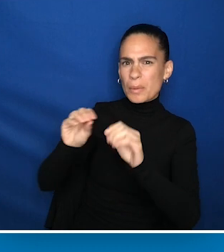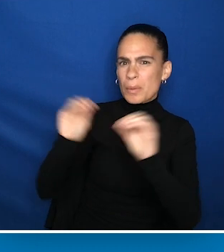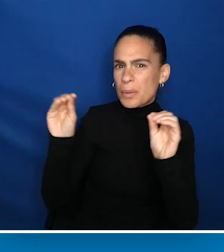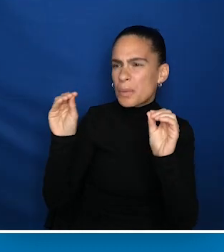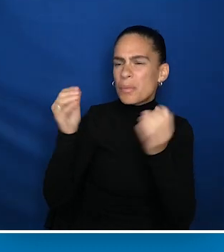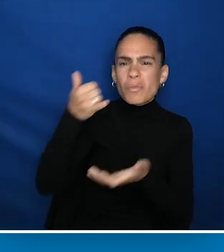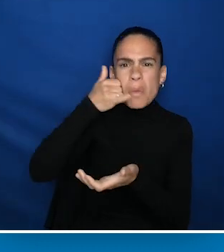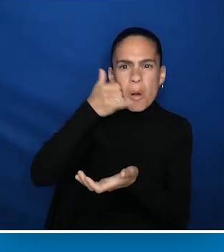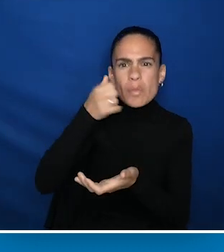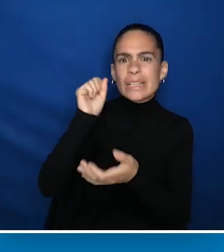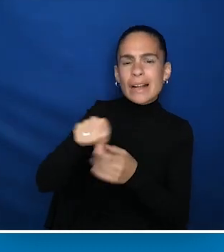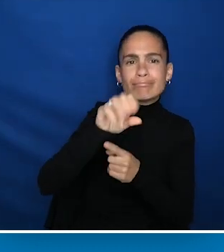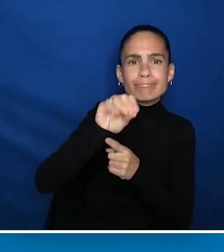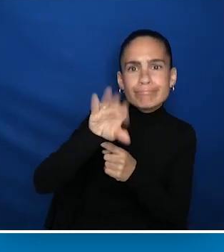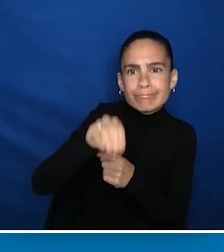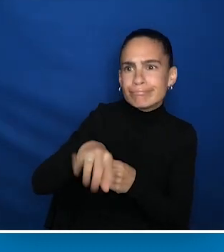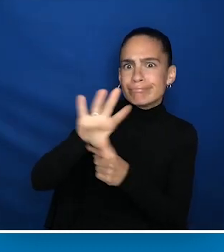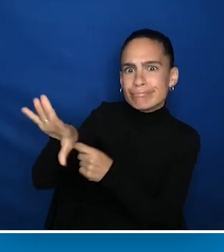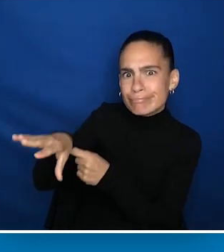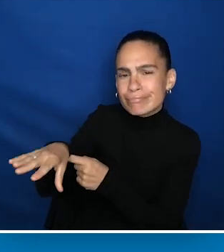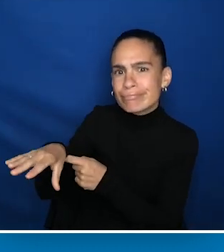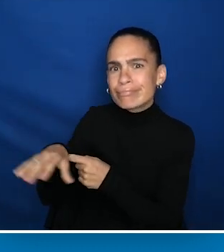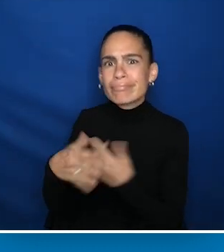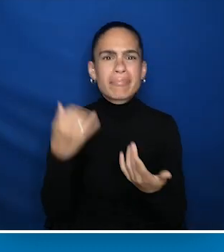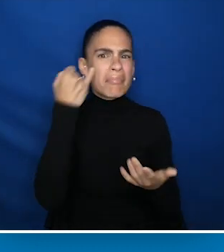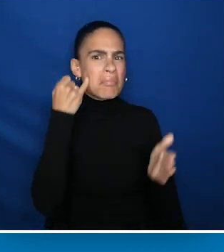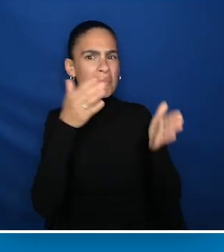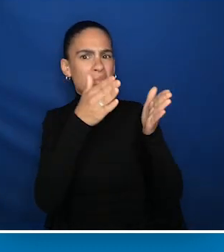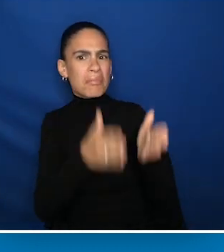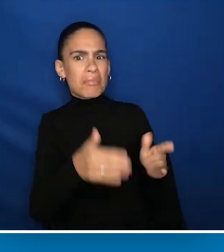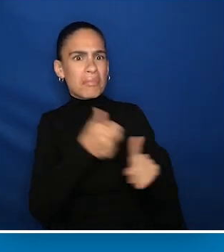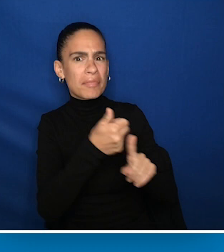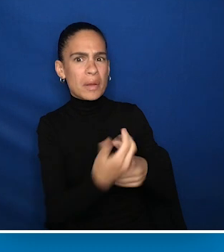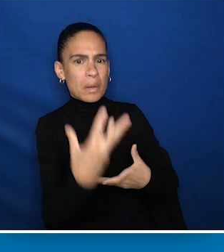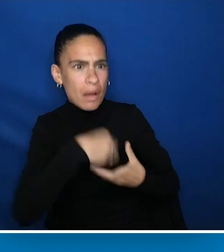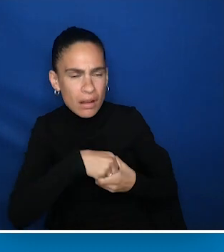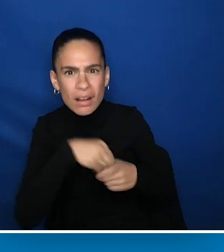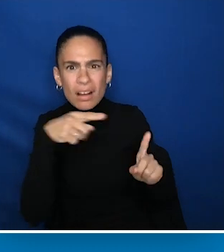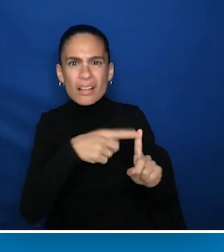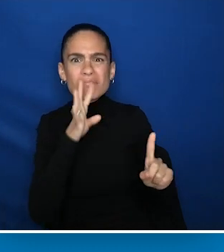record where he is going and take pictures? How will my autistic friend who speaks Spanish be included in this work?